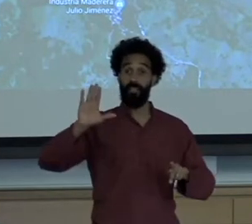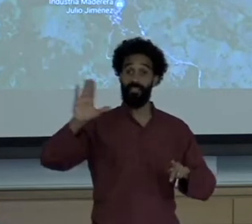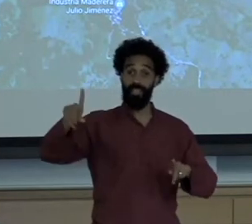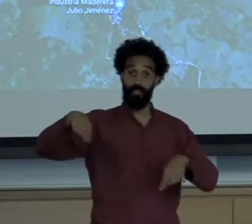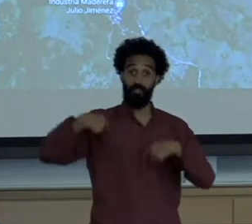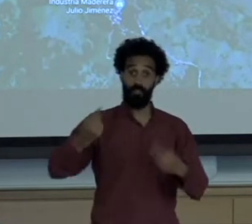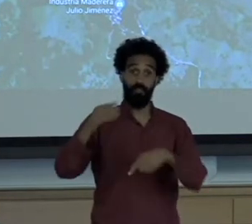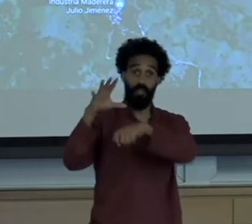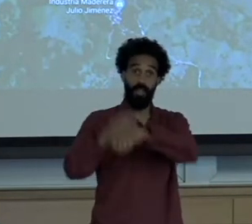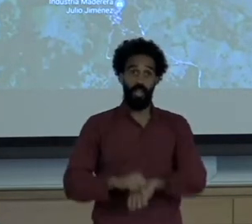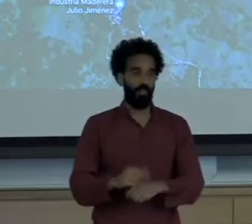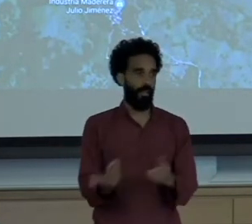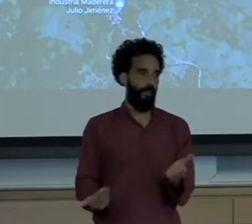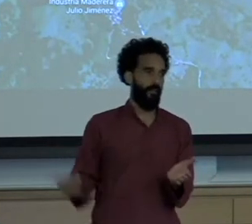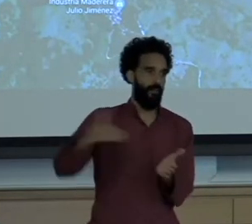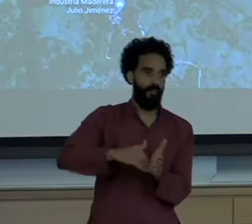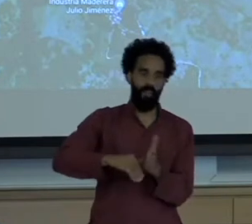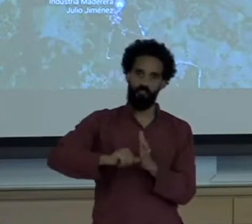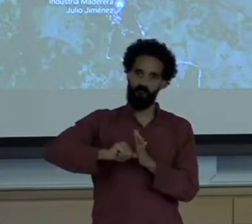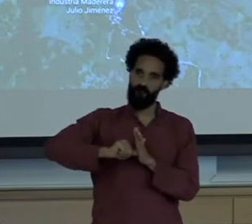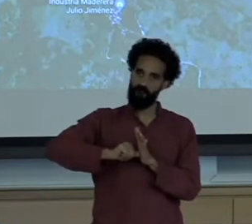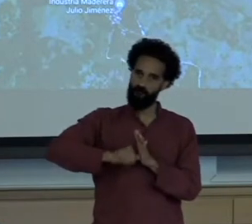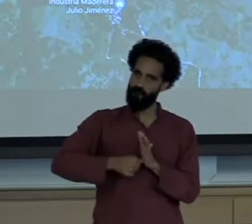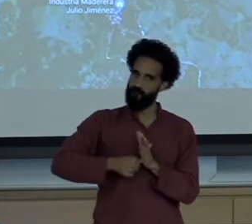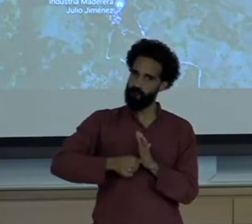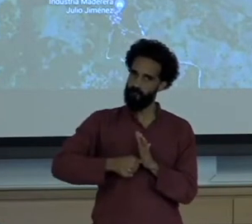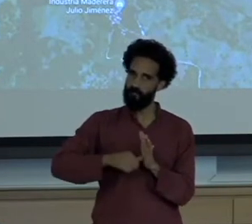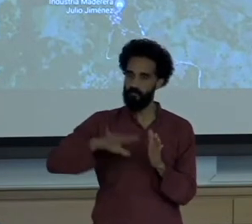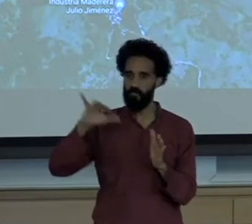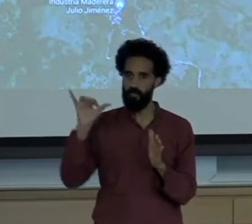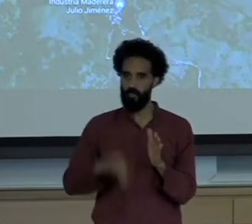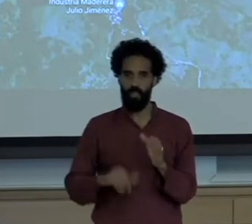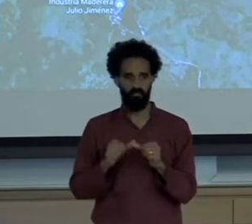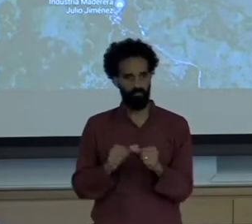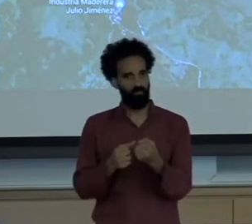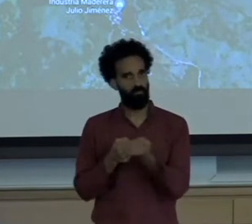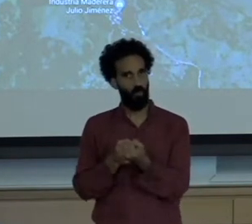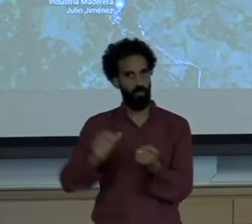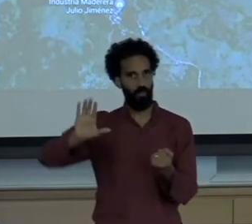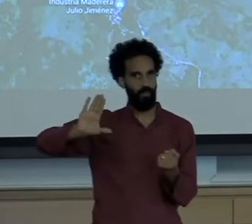The one that bring forces the structural racism continues to be told